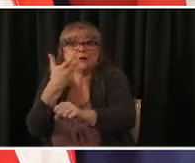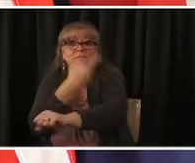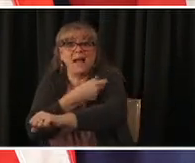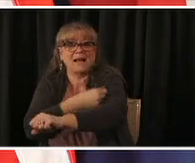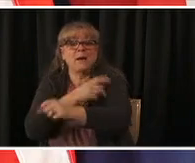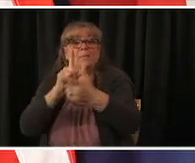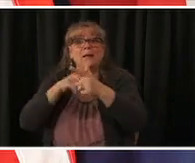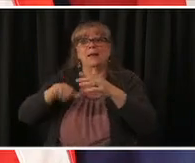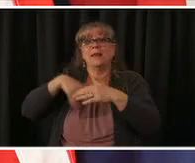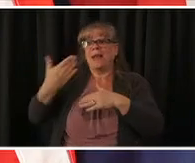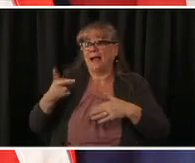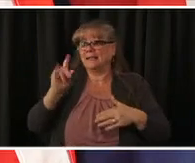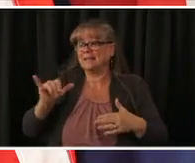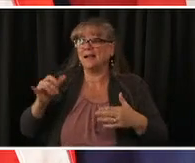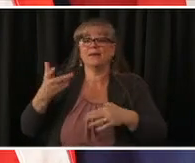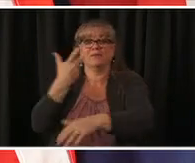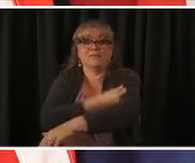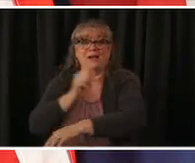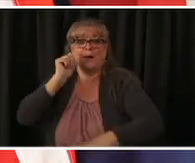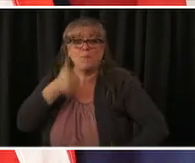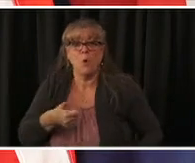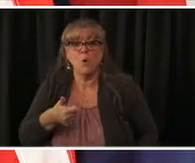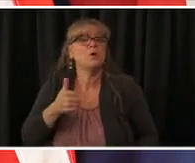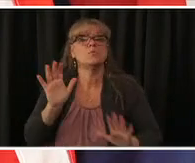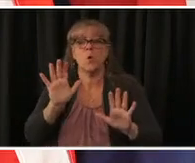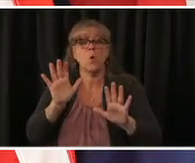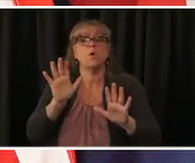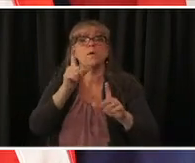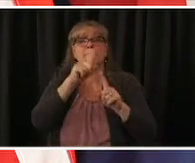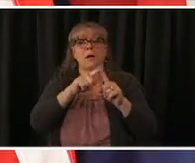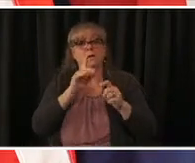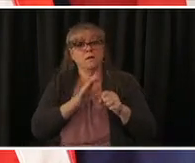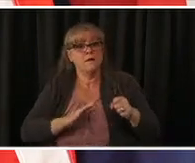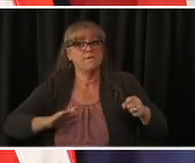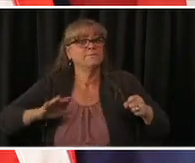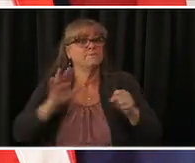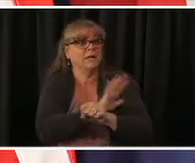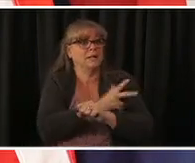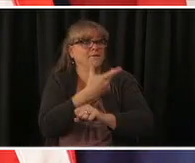they can start socializing more but what does vaccinated mean it means in the case of moderate